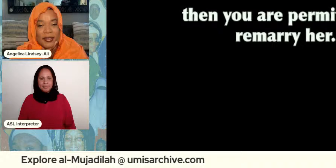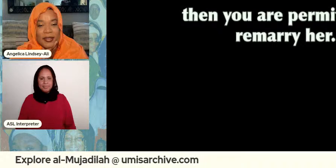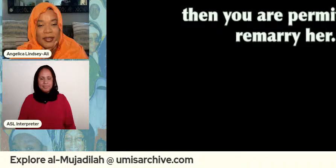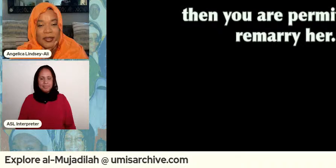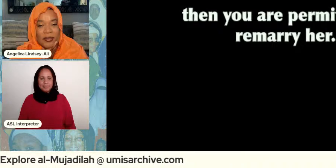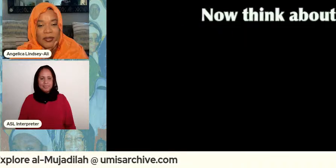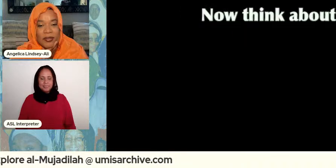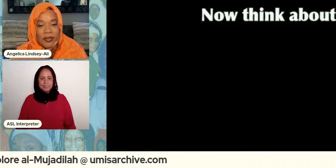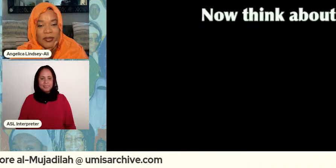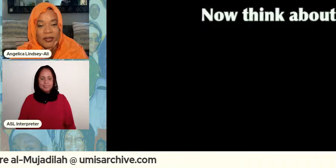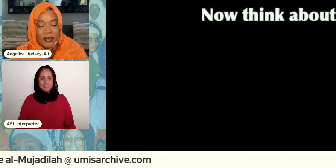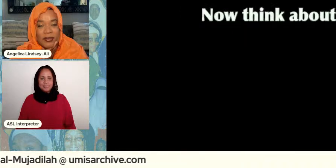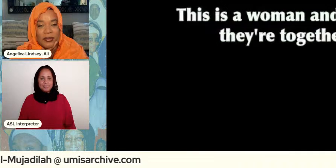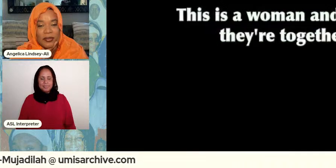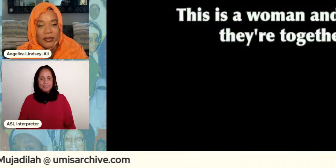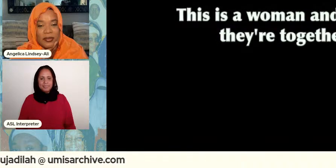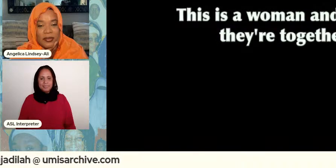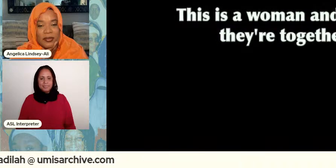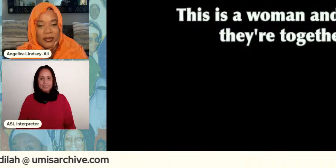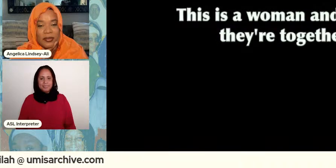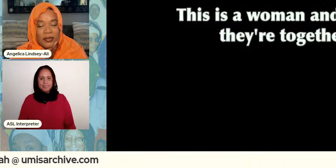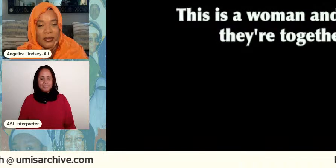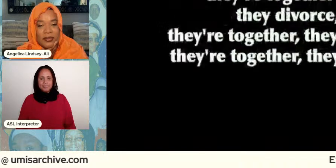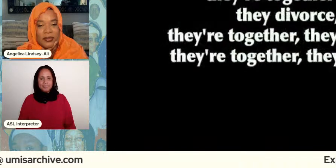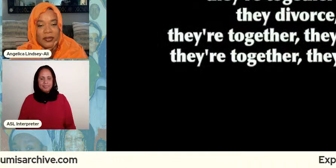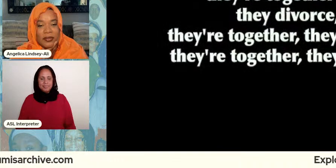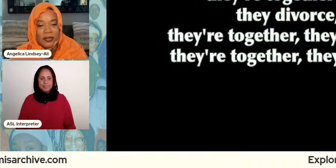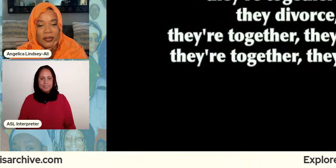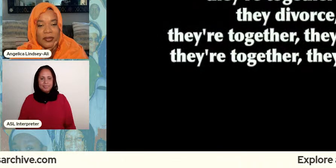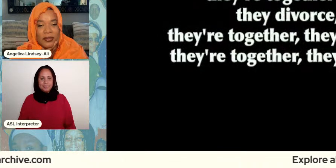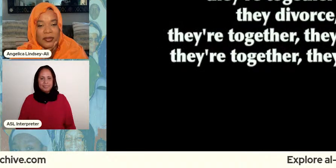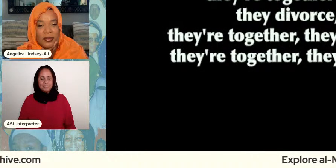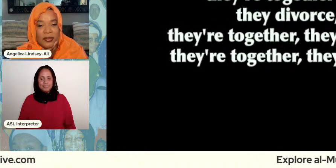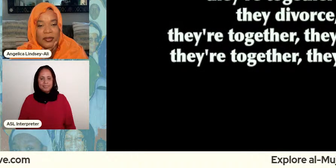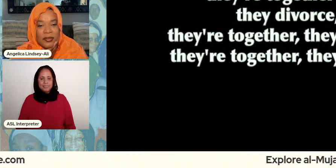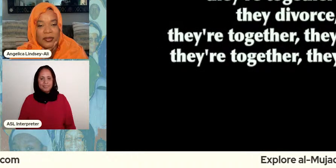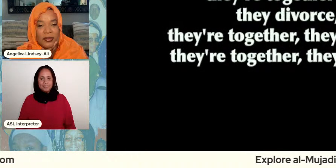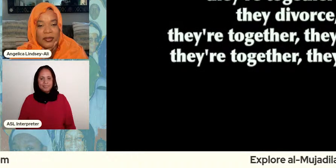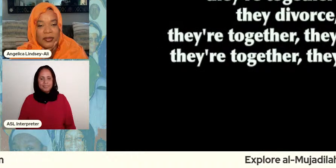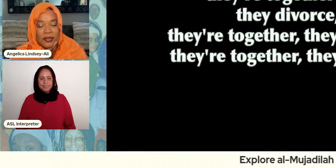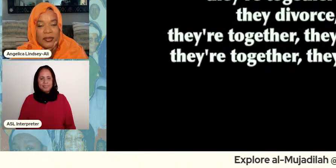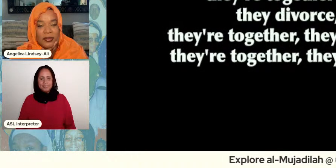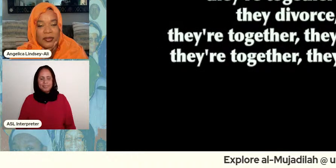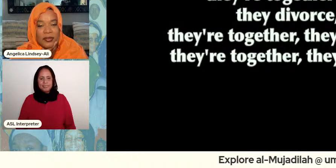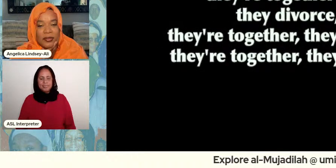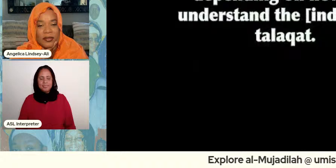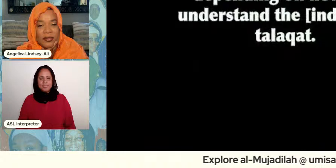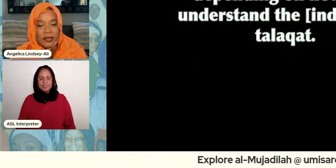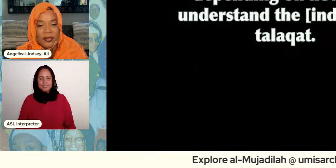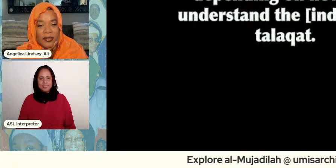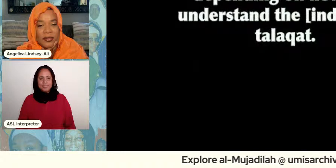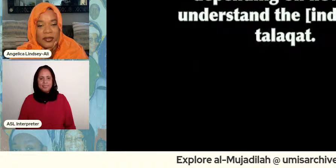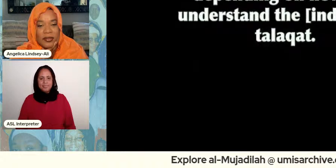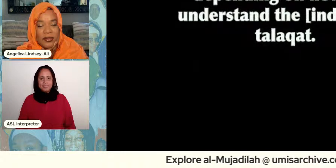her now think about this this is a woman and a man together they're together and they divorced and again they divorce anybody in divorce depending on how you understand the